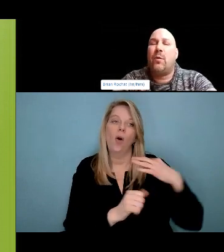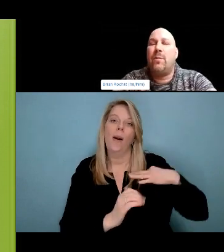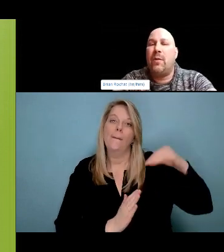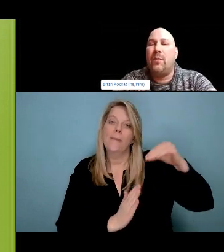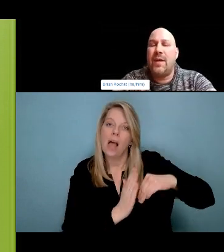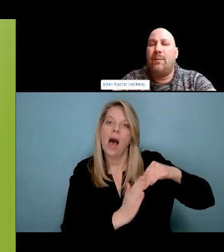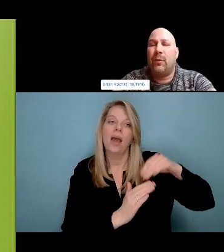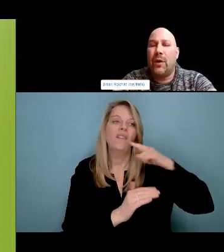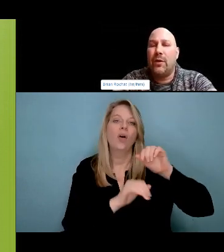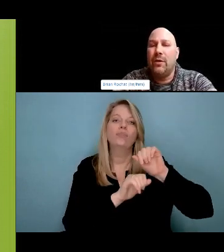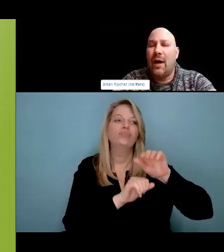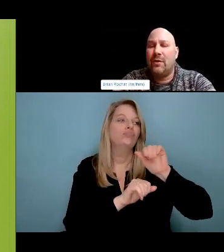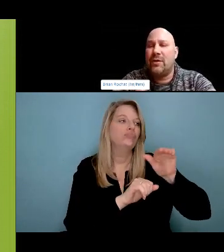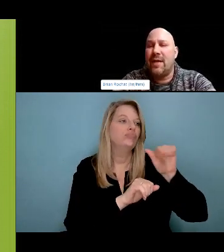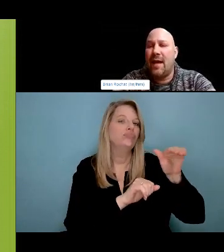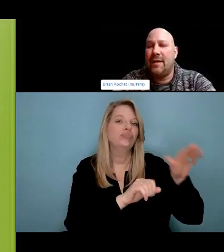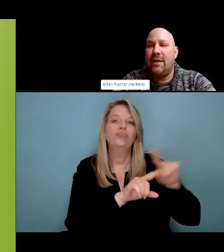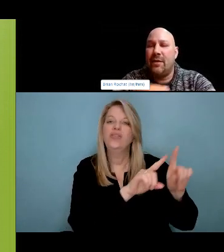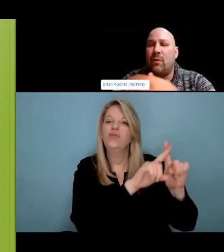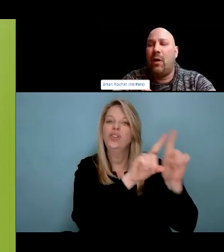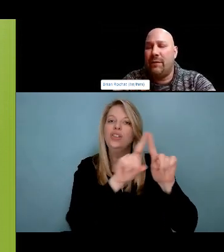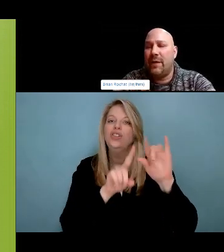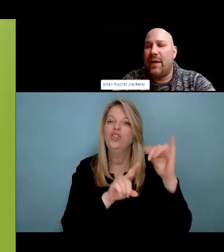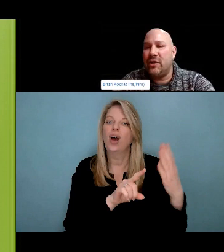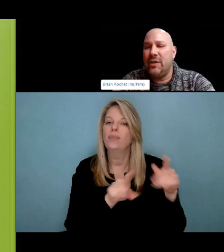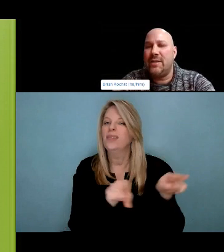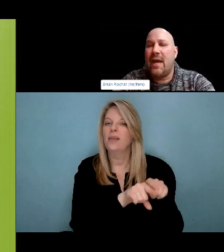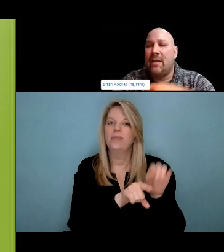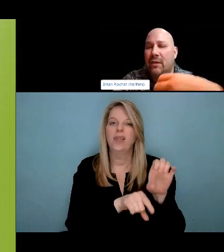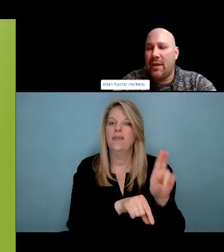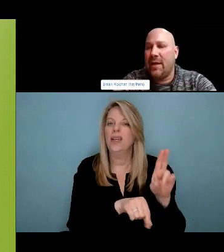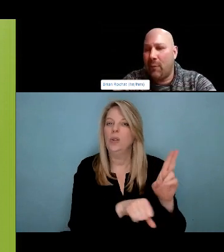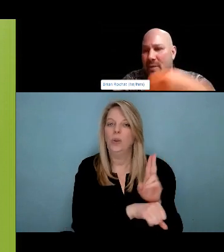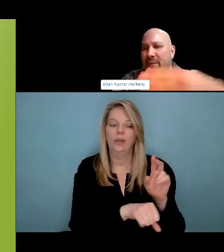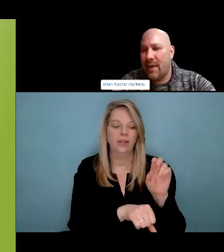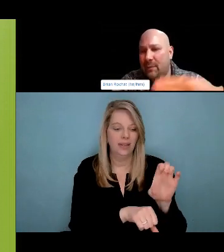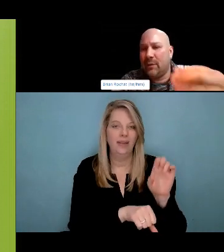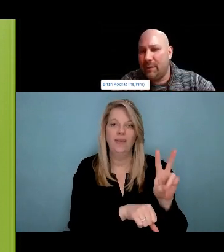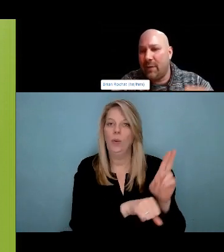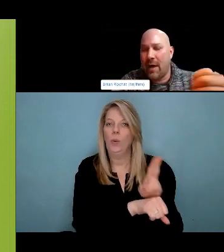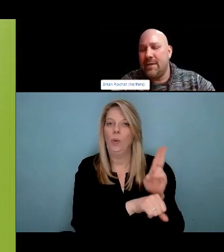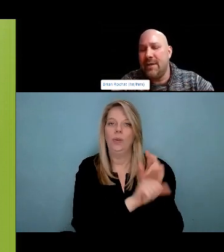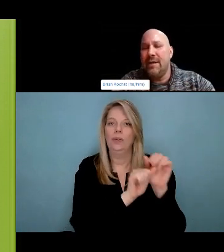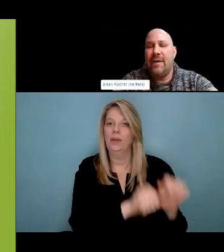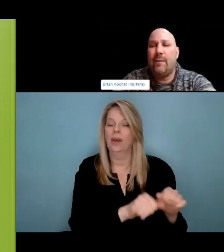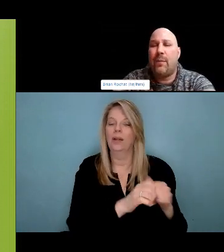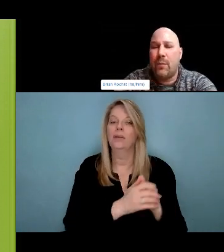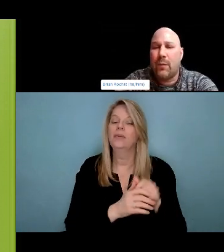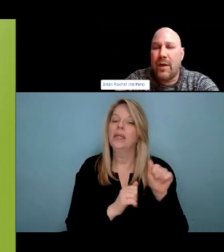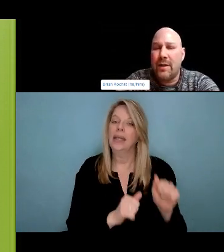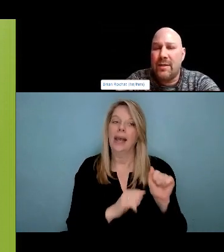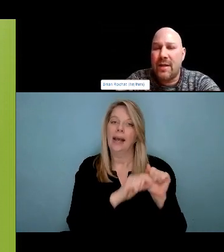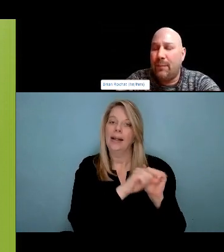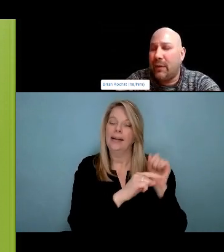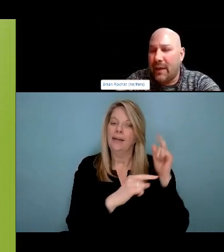example of what Haley said. Yep, excellent. Warming spaces, housing first policies. Absolutely. We know that housing, primarily safe housing is the number one.